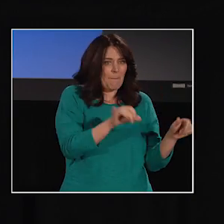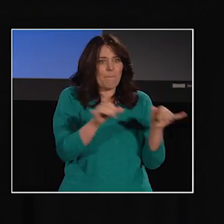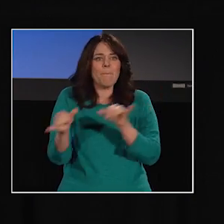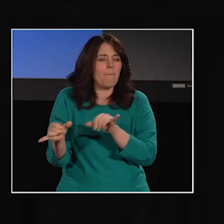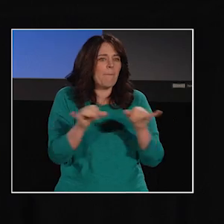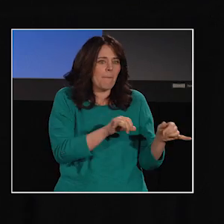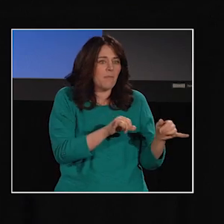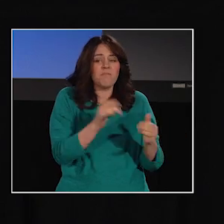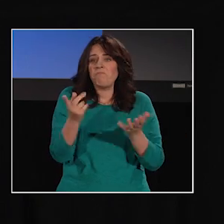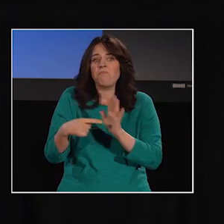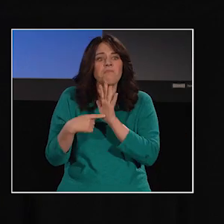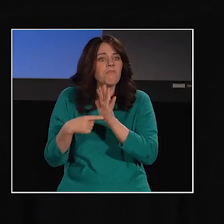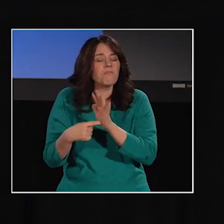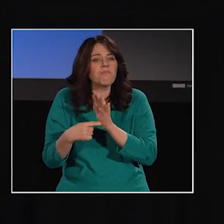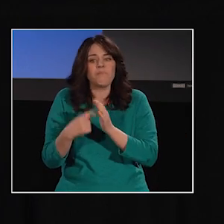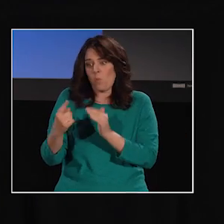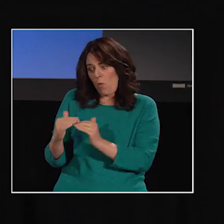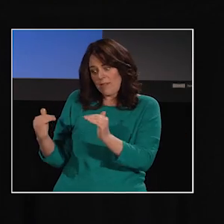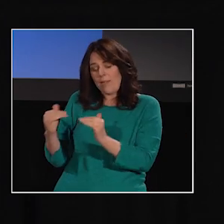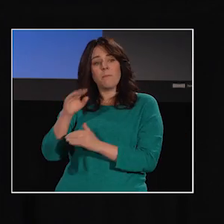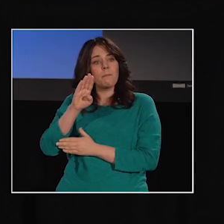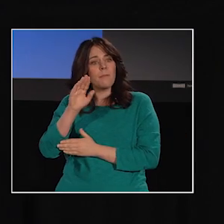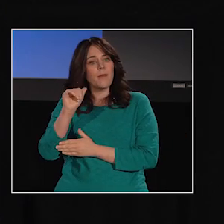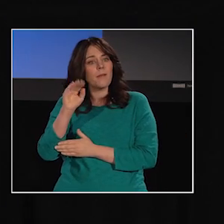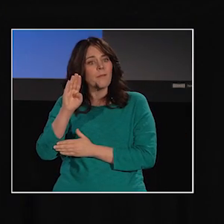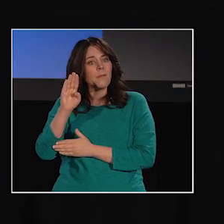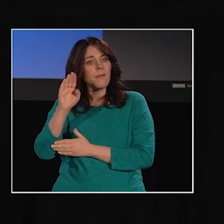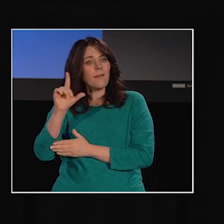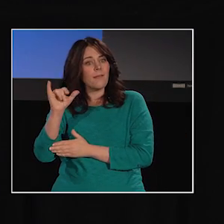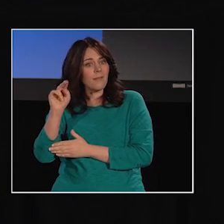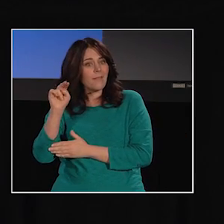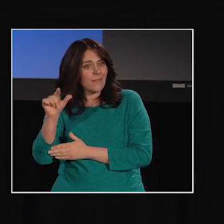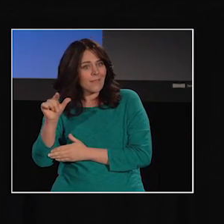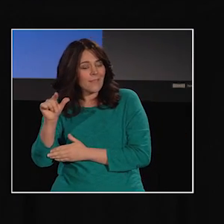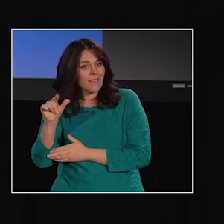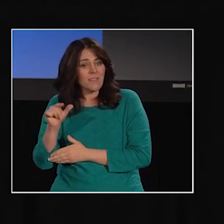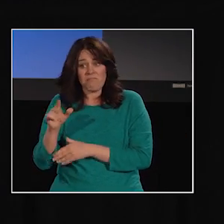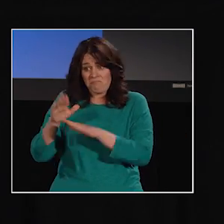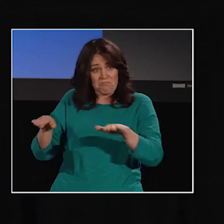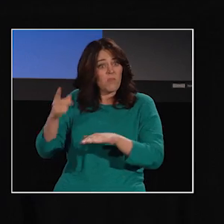And that includes a stage of babbling, So children learning sign language